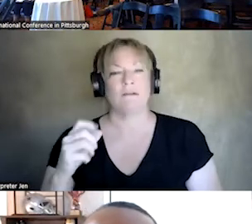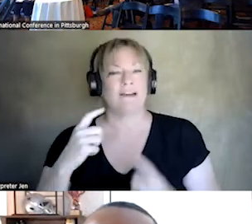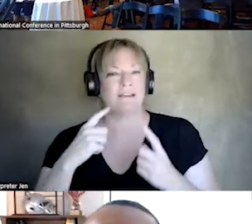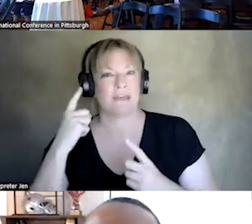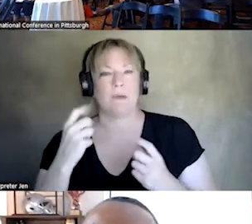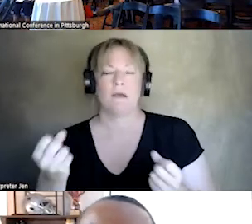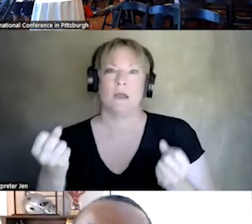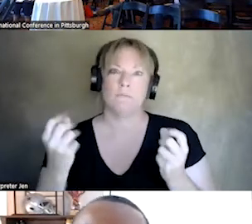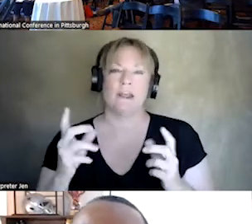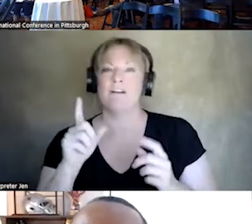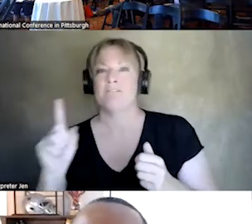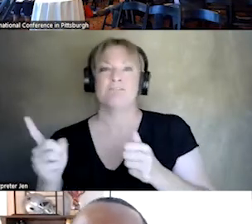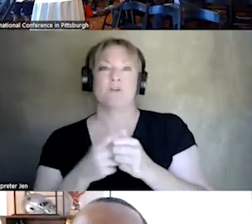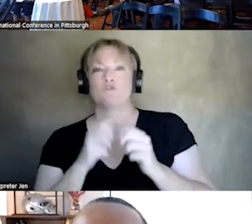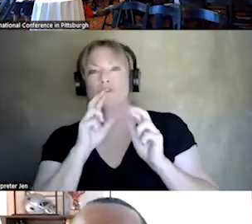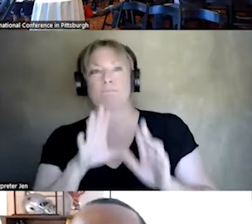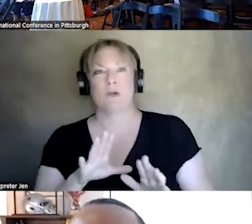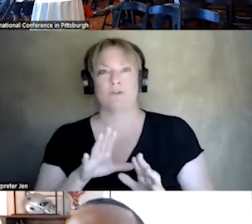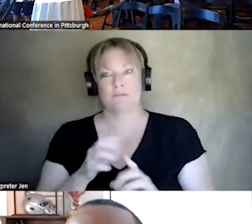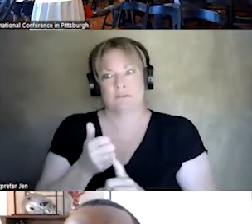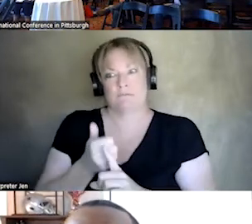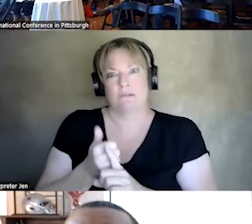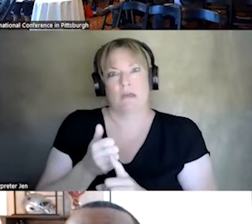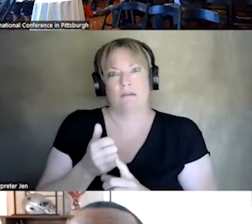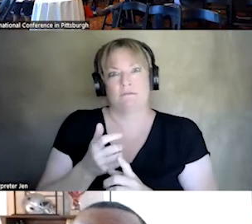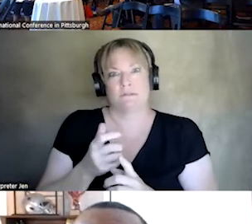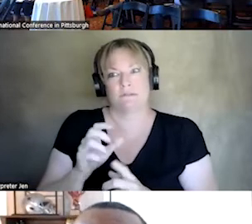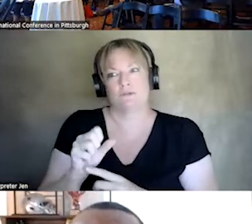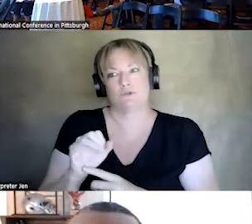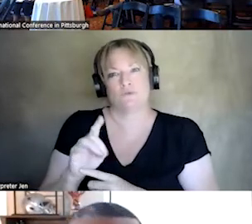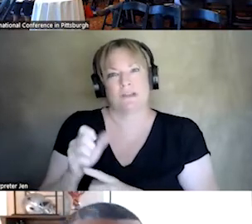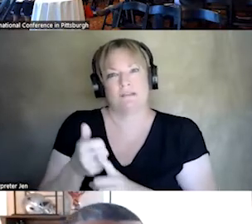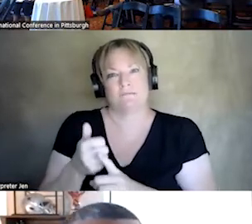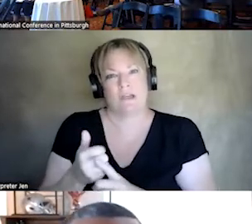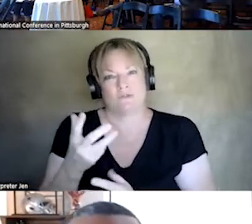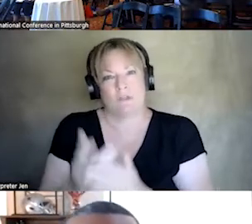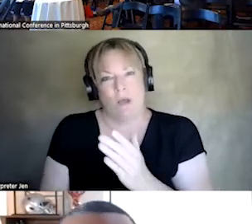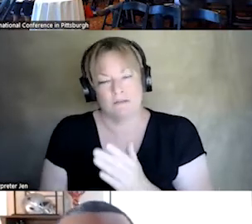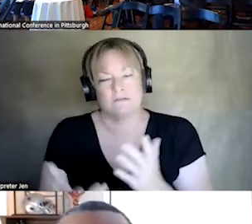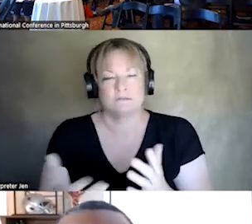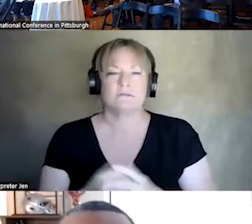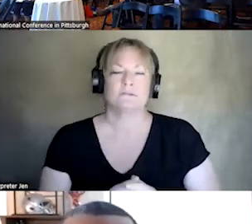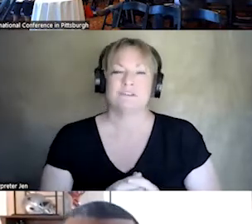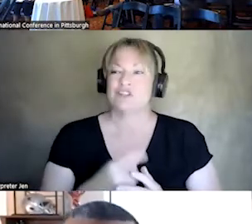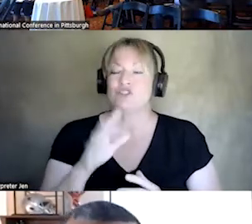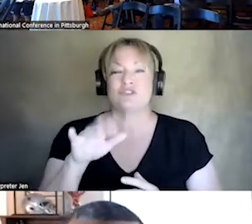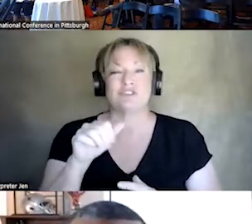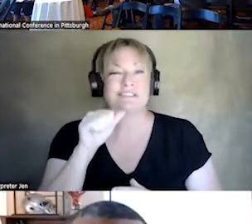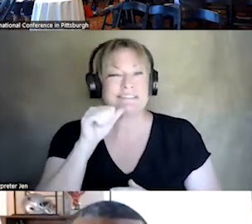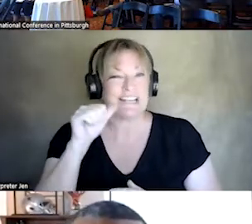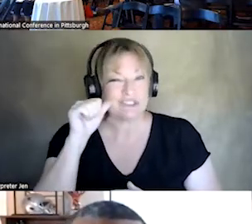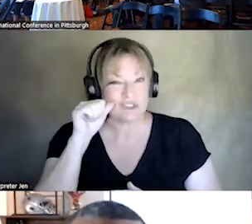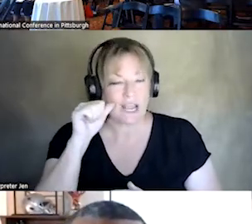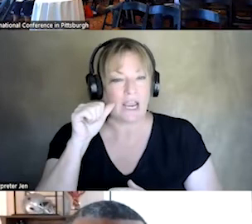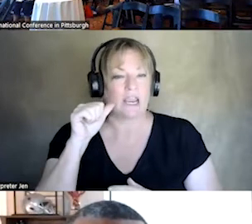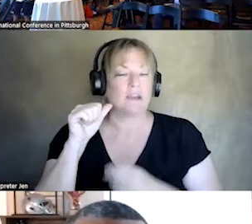RESPONDERS WE LOSE TO SUICIDE. GLAD SUPPORT ARE THERE. IN FACT, JUST YESTERDAY, WAS NATIONAL